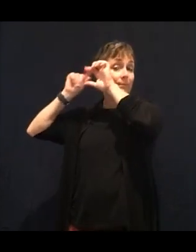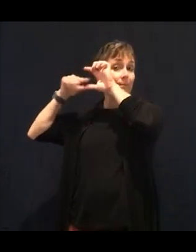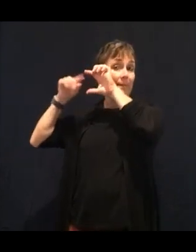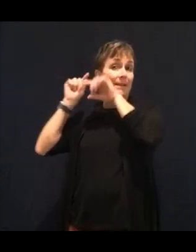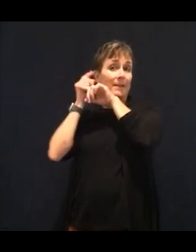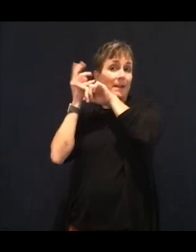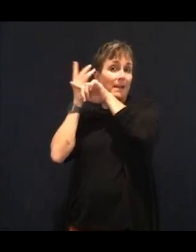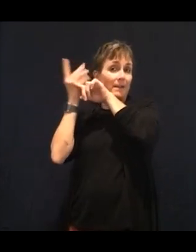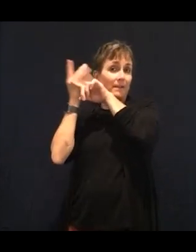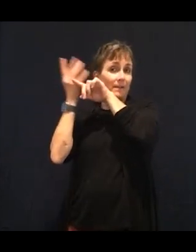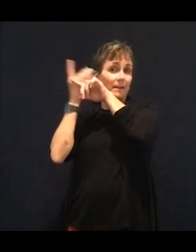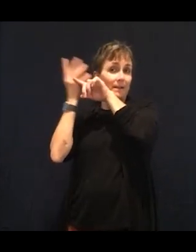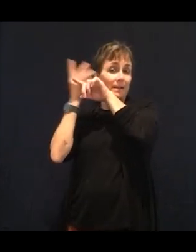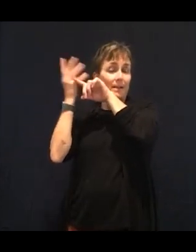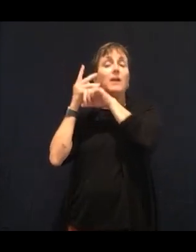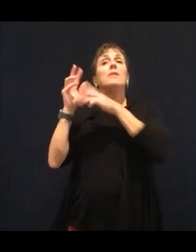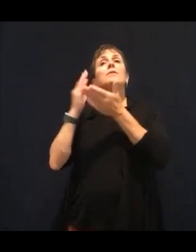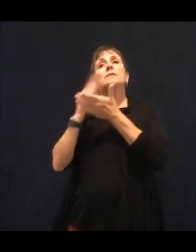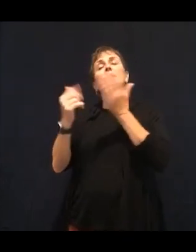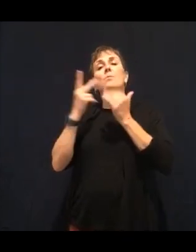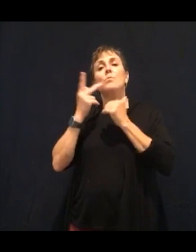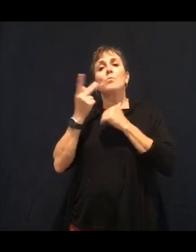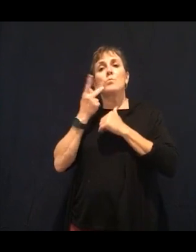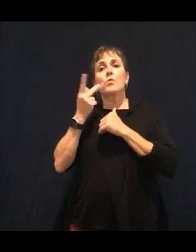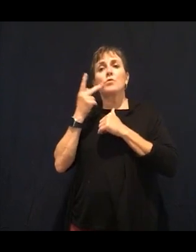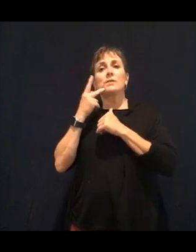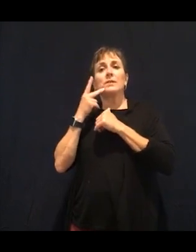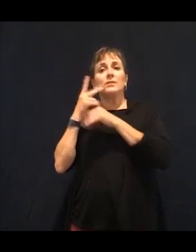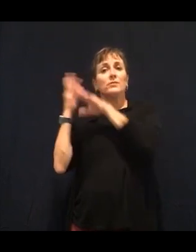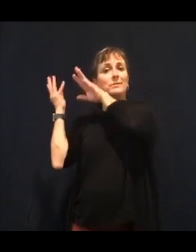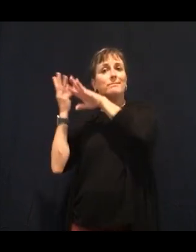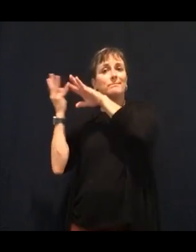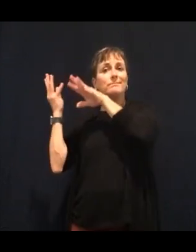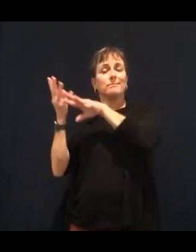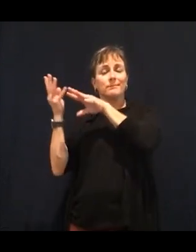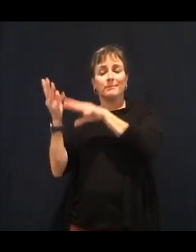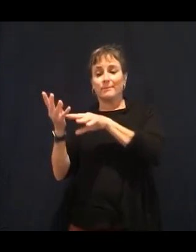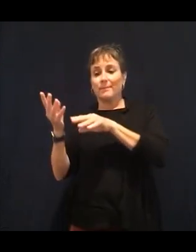to help develop these sensors. And they're in the beginning stages. And what is